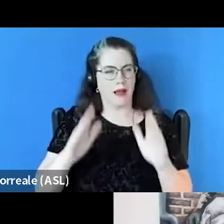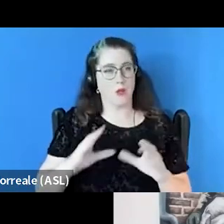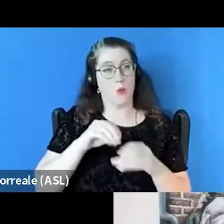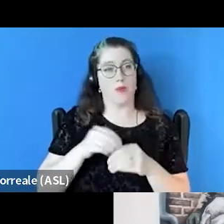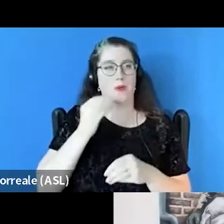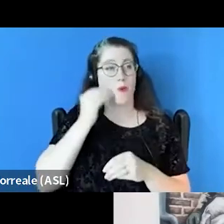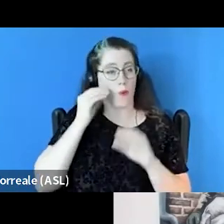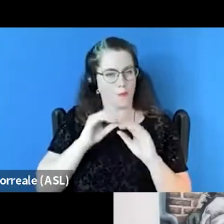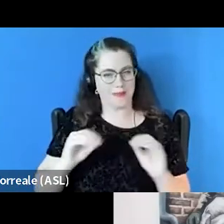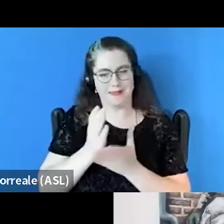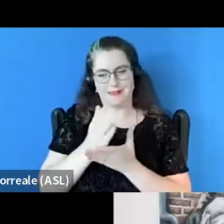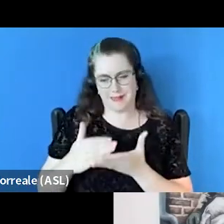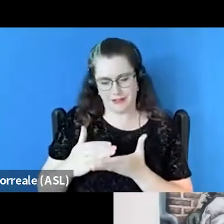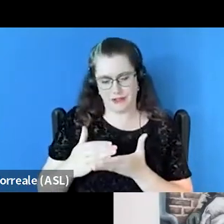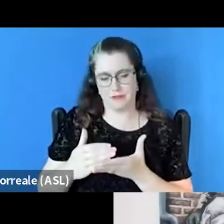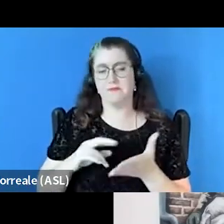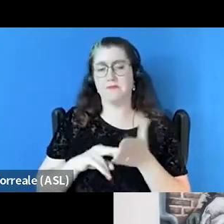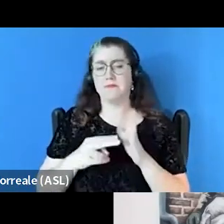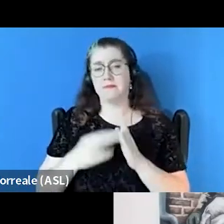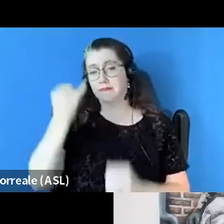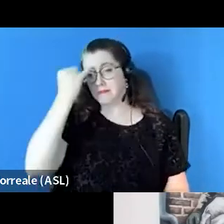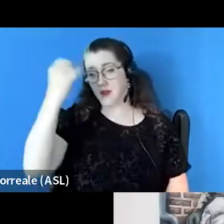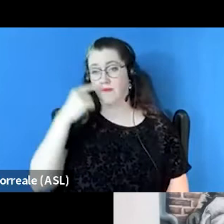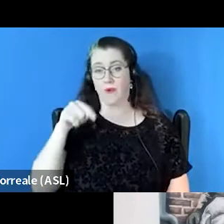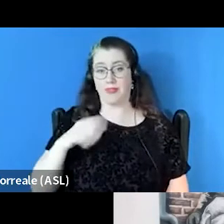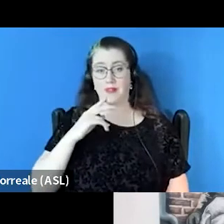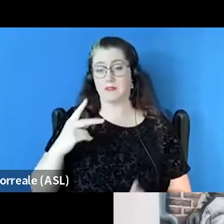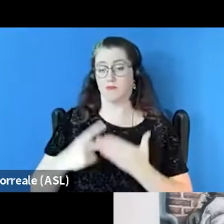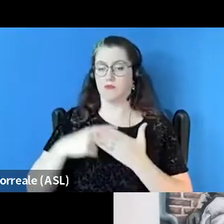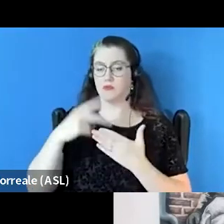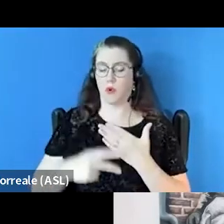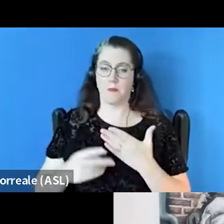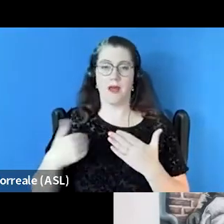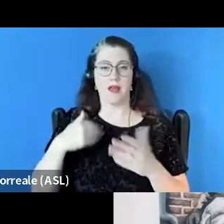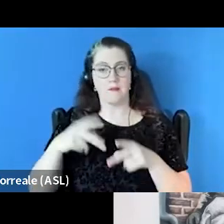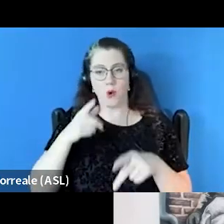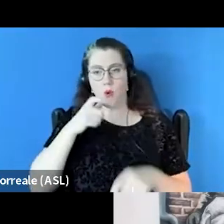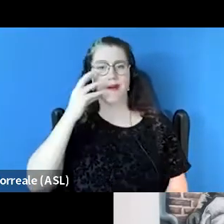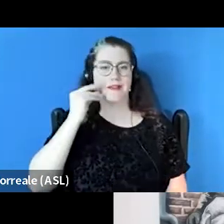So the idea is in this program to take people who have experienced chronic homelessness